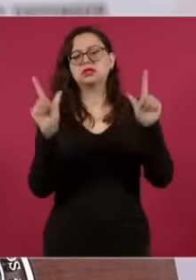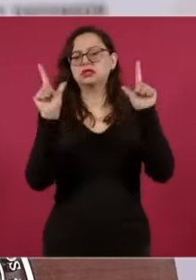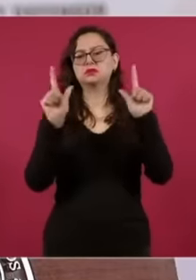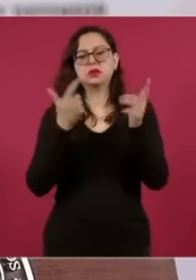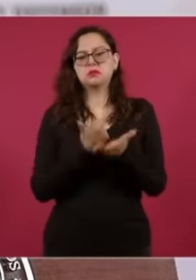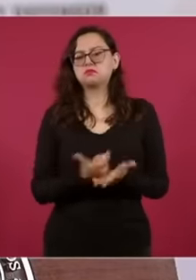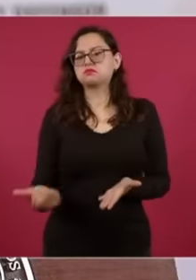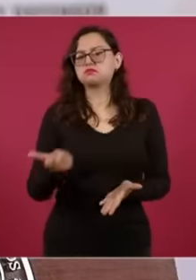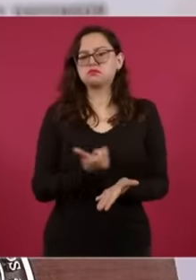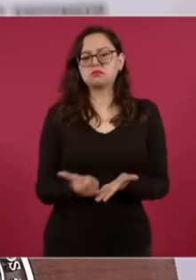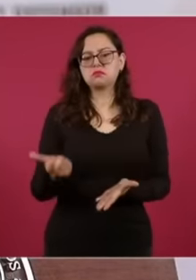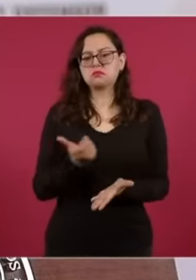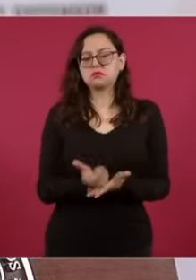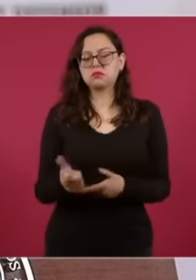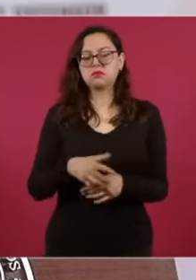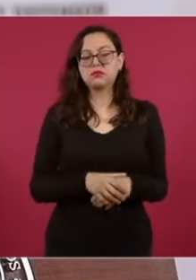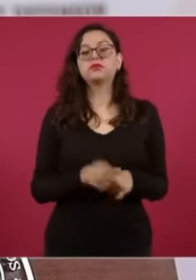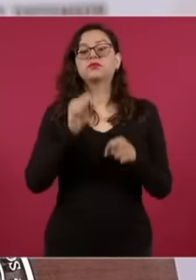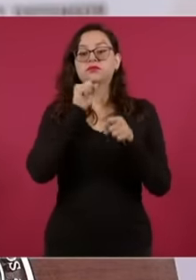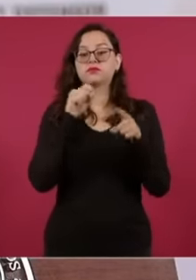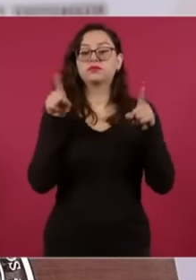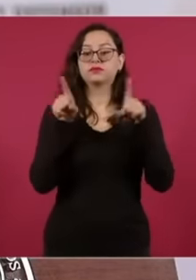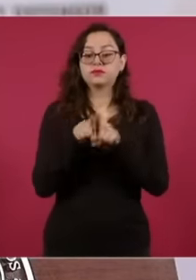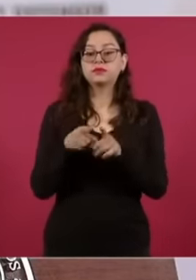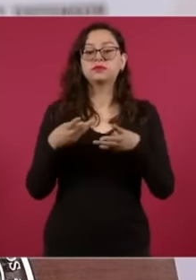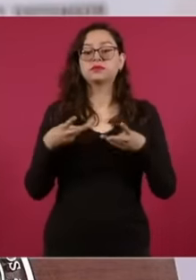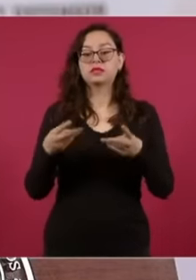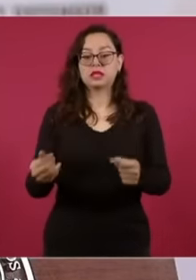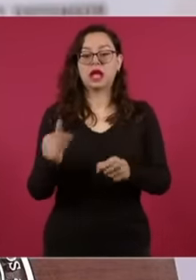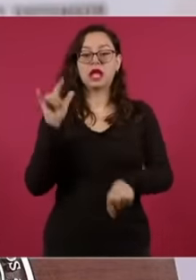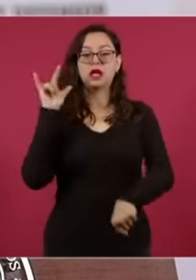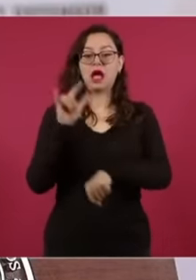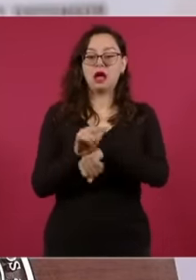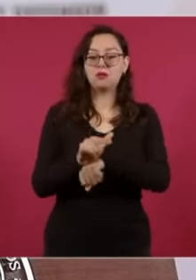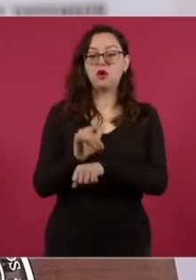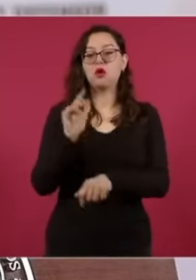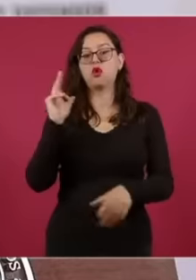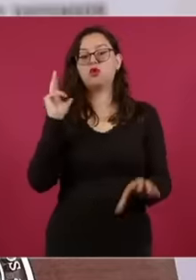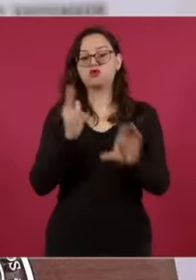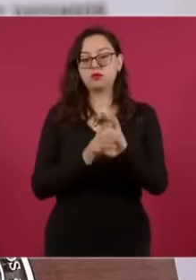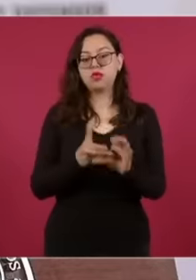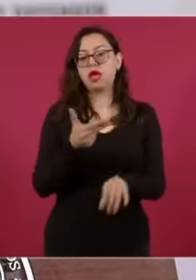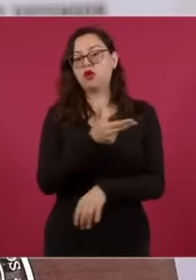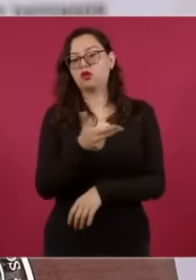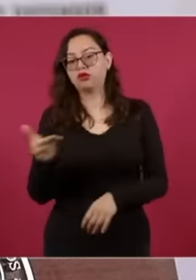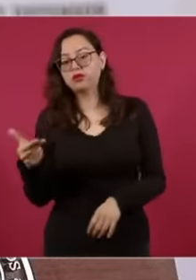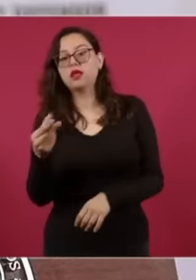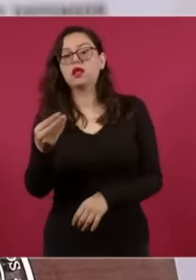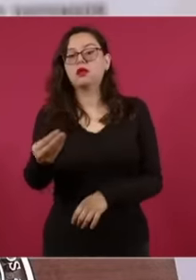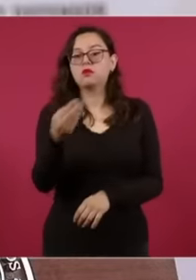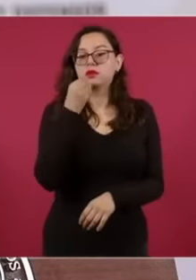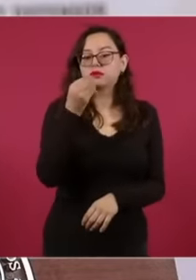homeowners. They also have expenses. plane lodging food official trips outside